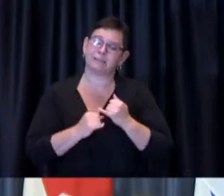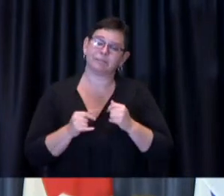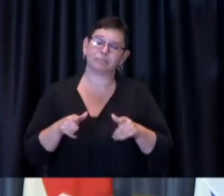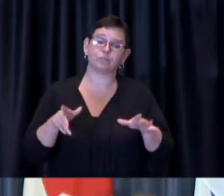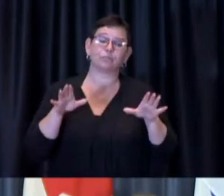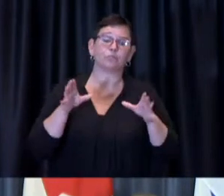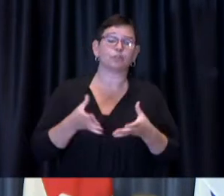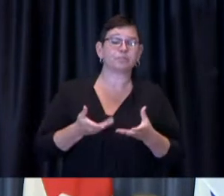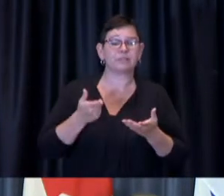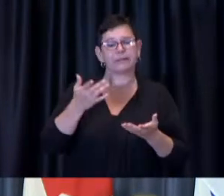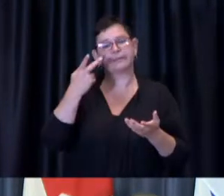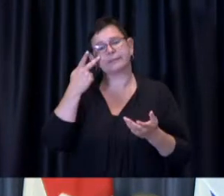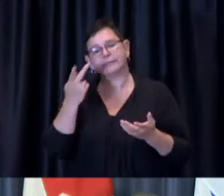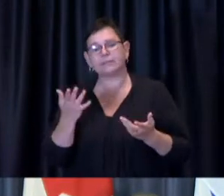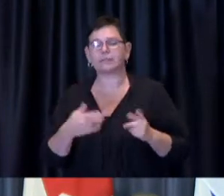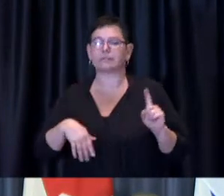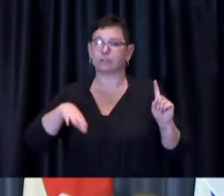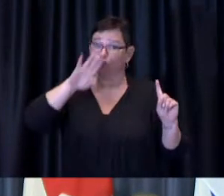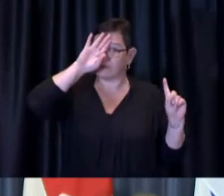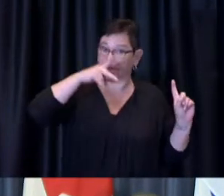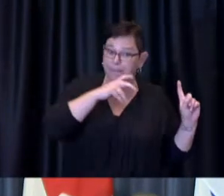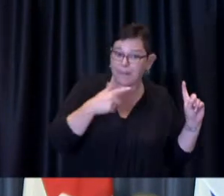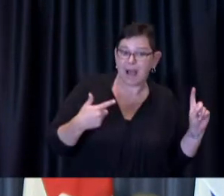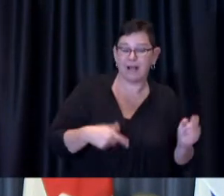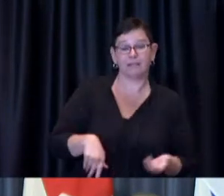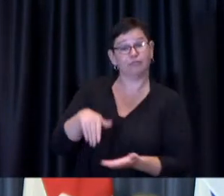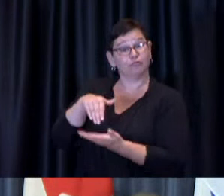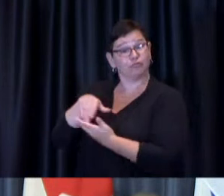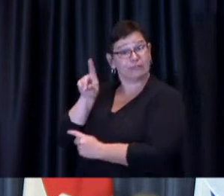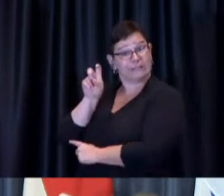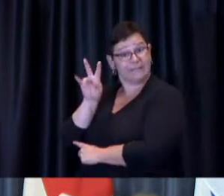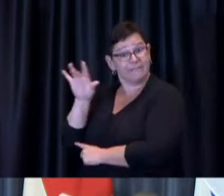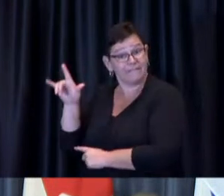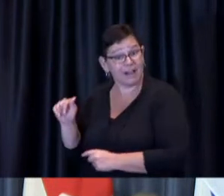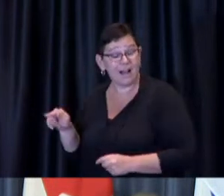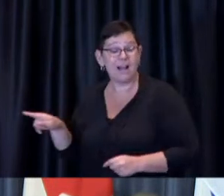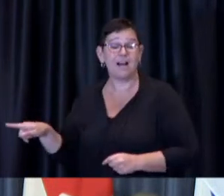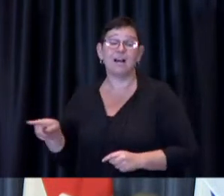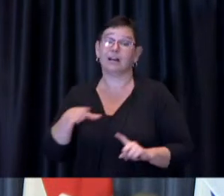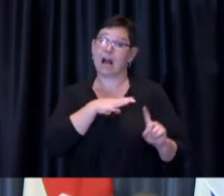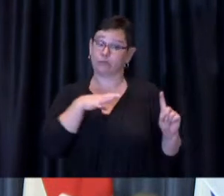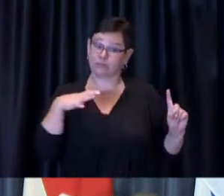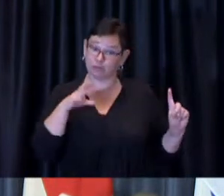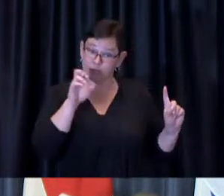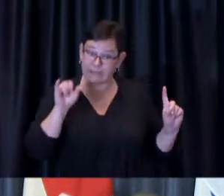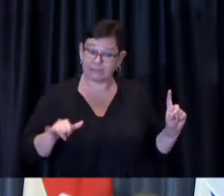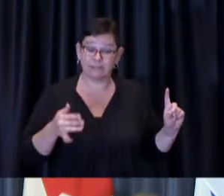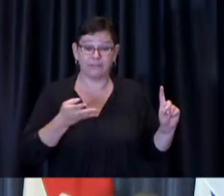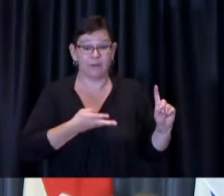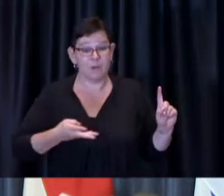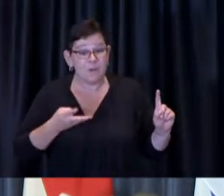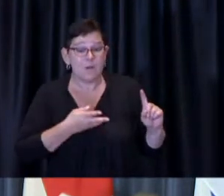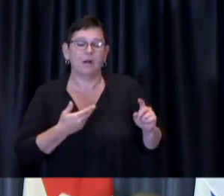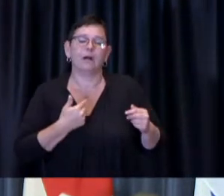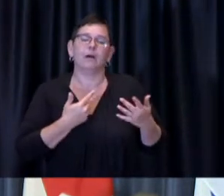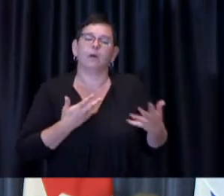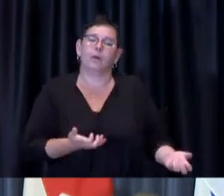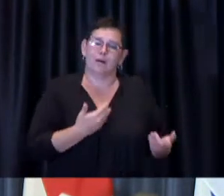were Chief Pegg, Dr. de Villa, Councillor Cressy and myself. And I want to thank Chief Pegg, Dr. de Villa and Councillor Cressy